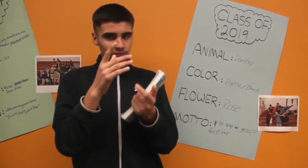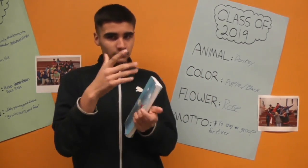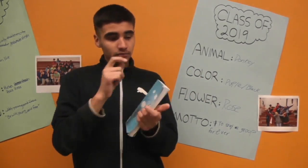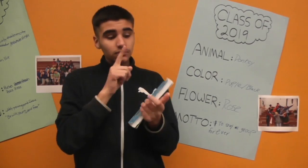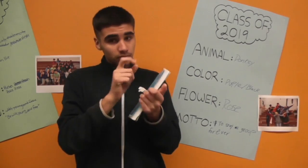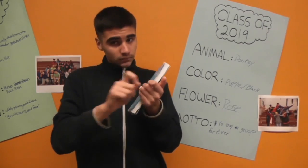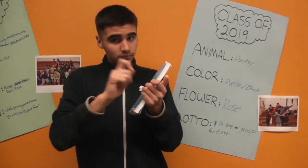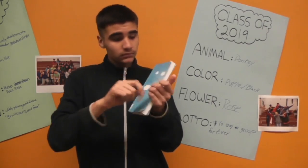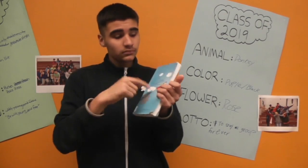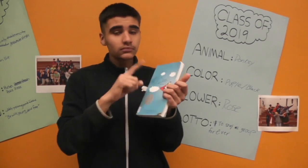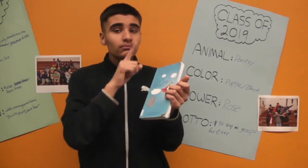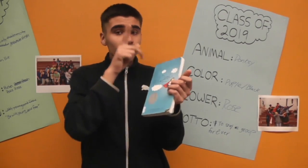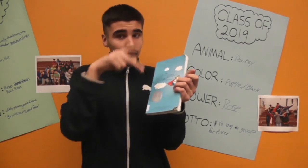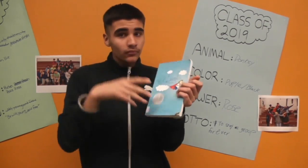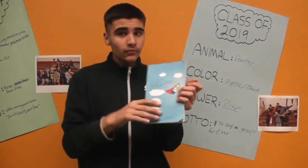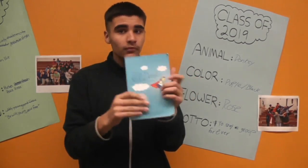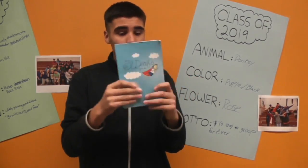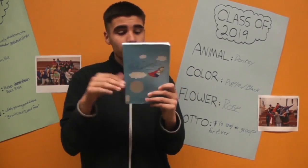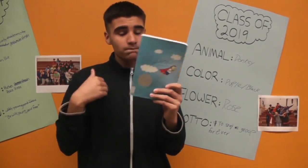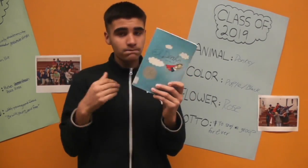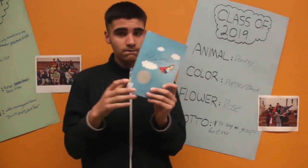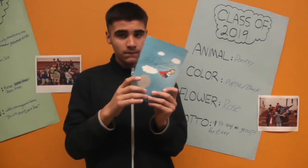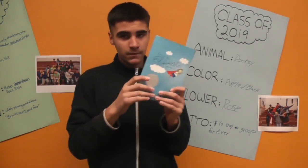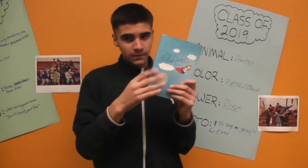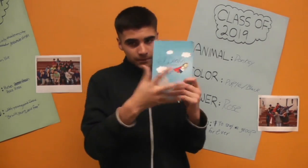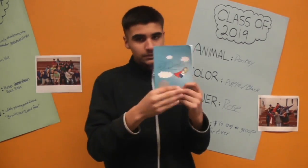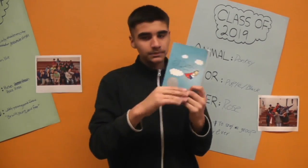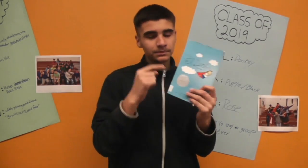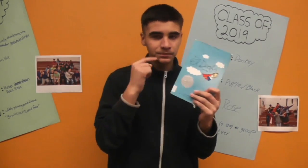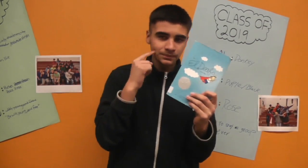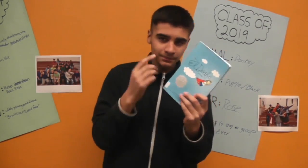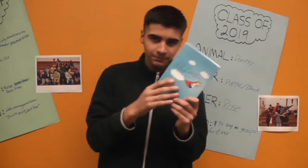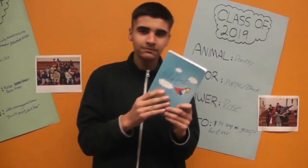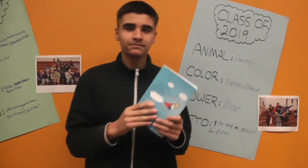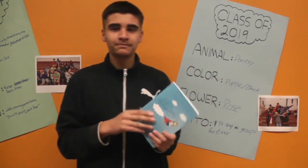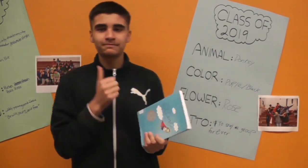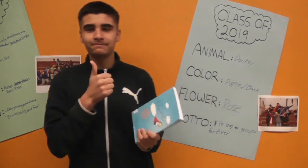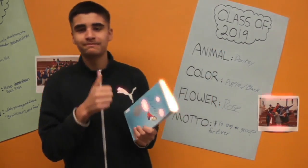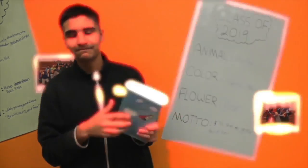So, this is a realistic fiction. So, this is a deaf story and you should read it!